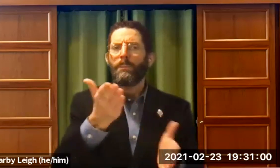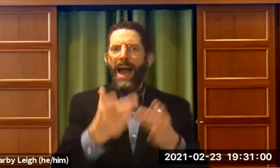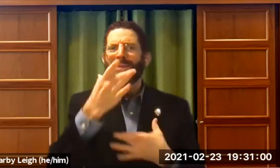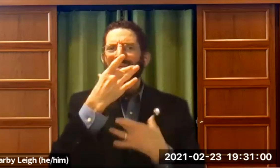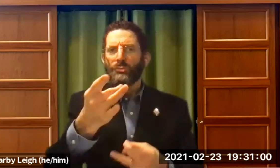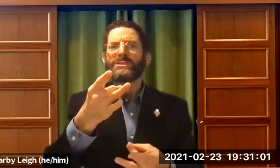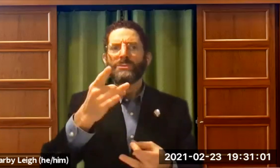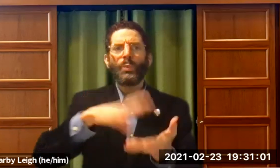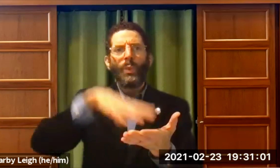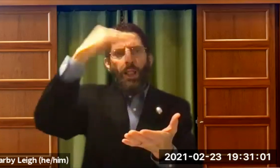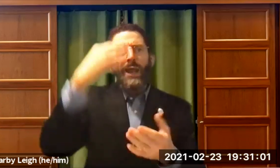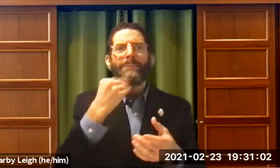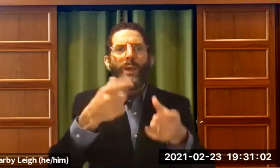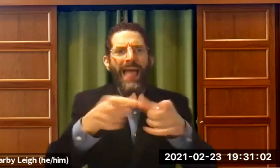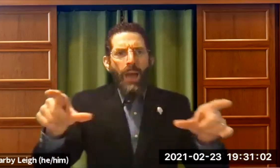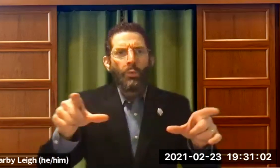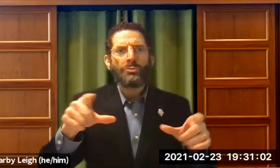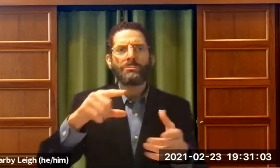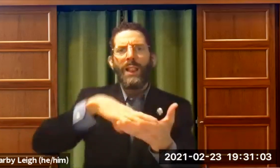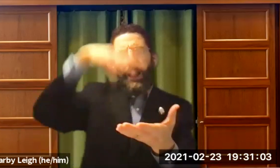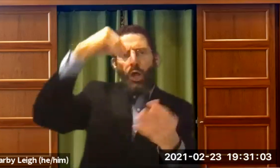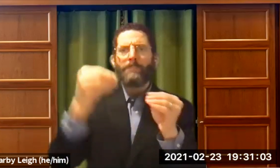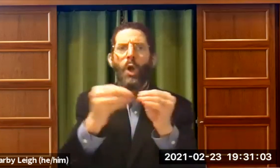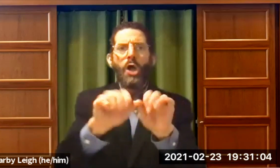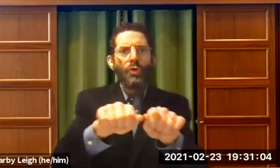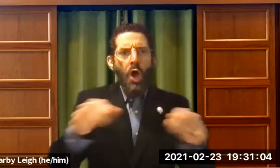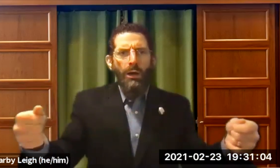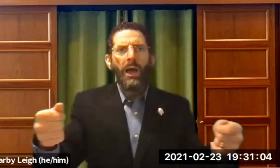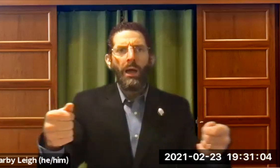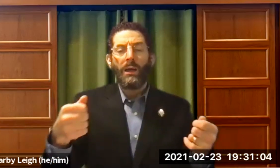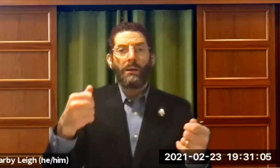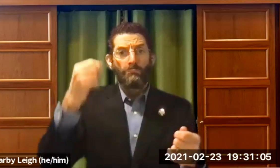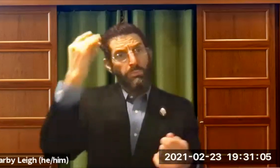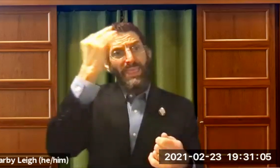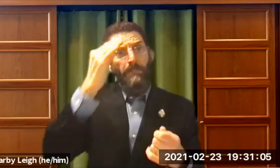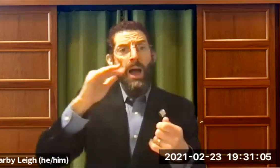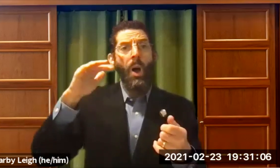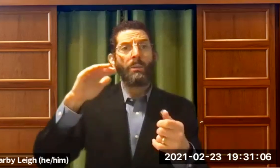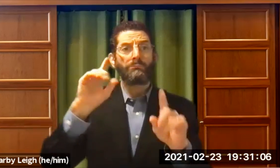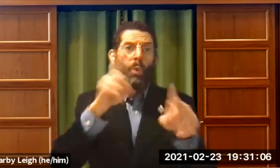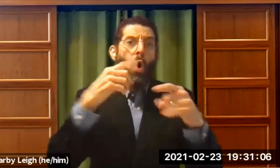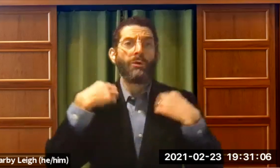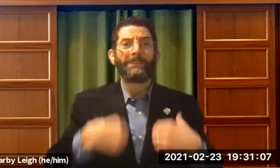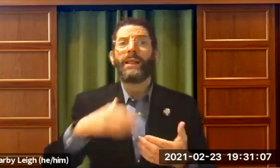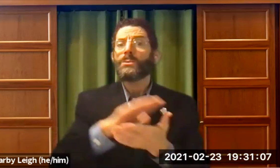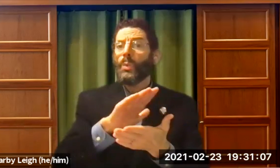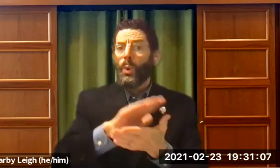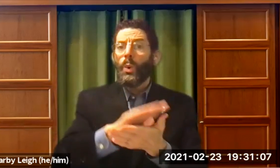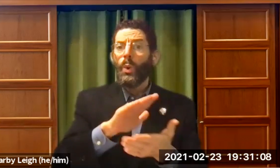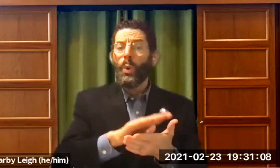But I was motivated and interested in learning about bli language and learning more about the Torah and thinking about possibly